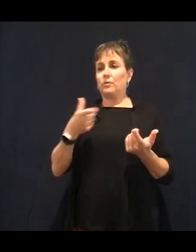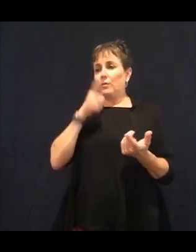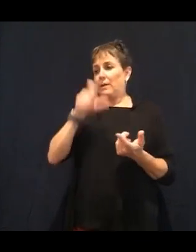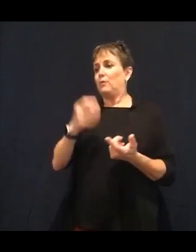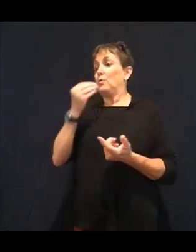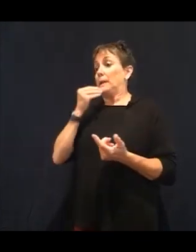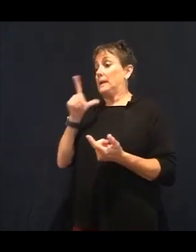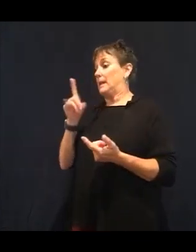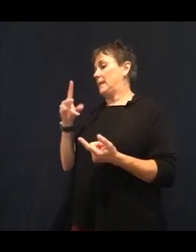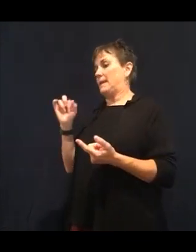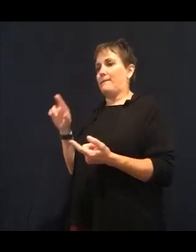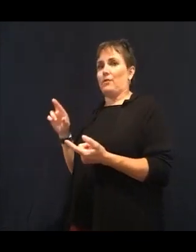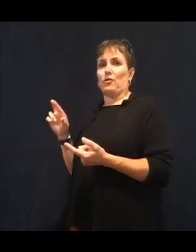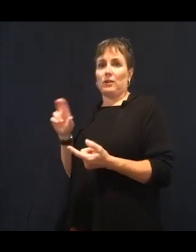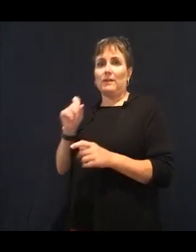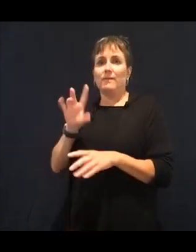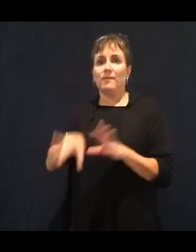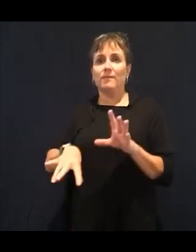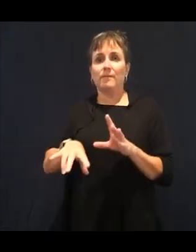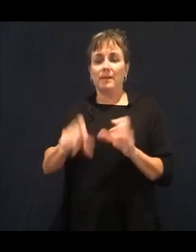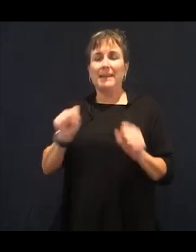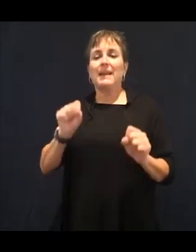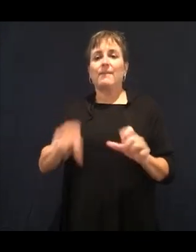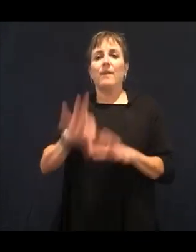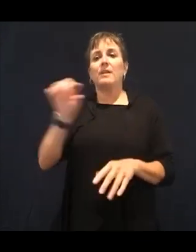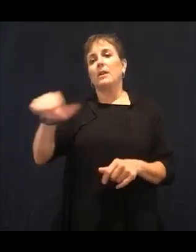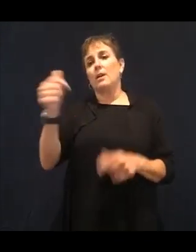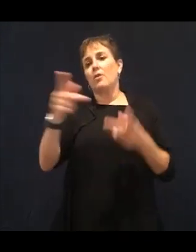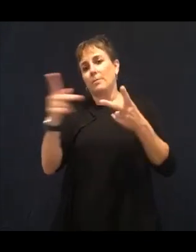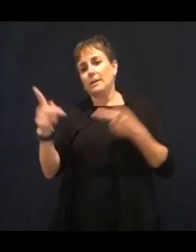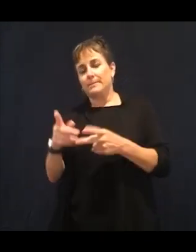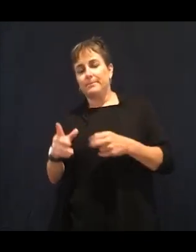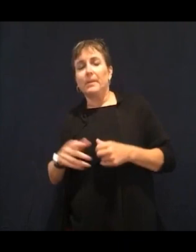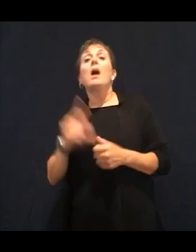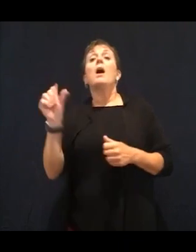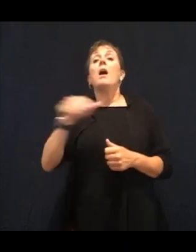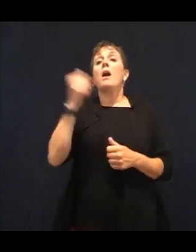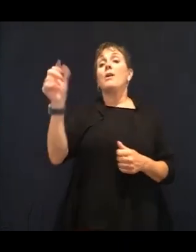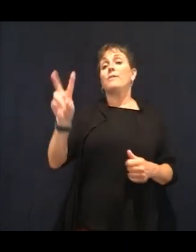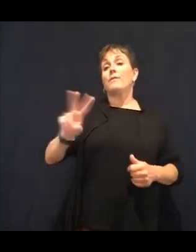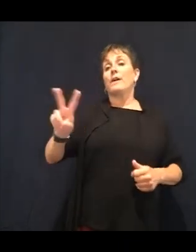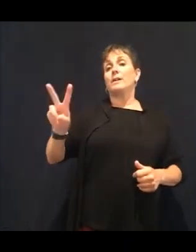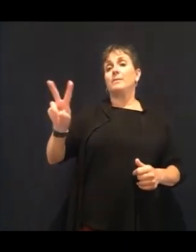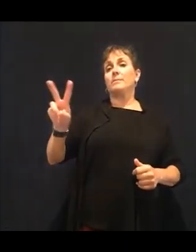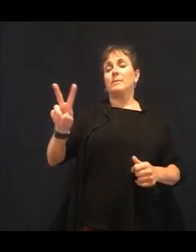is our omega 3s, omega 3s reduce inflammation.